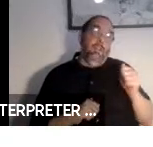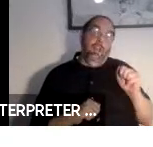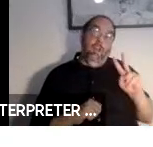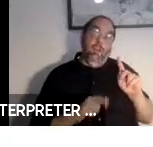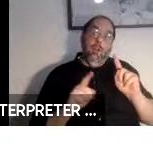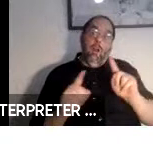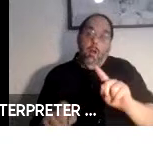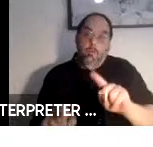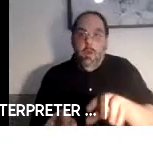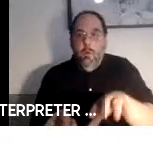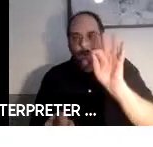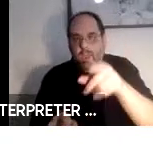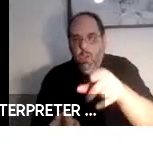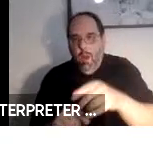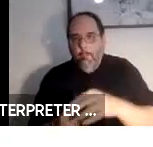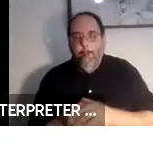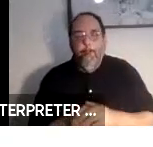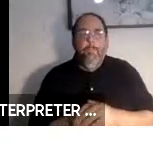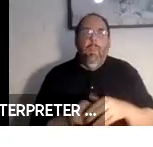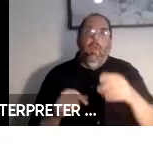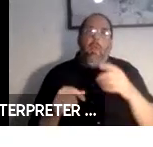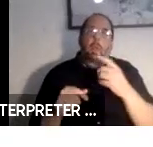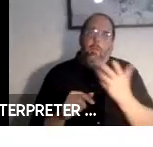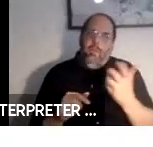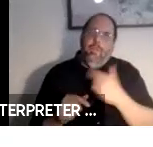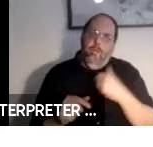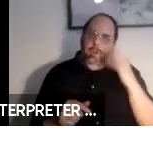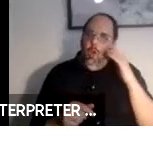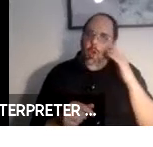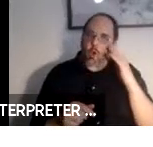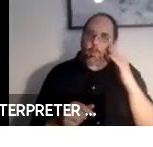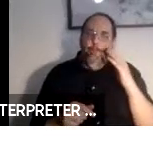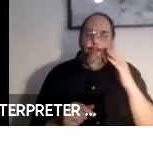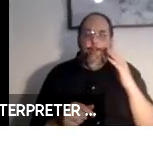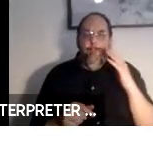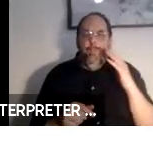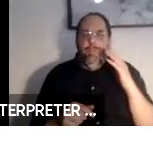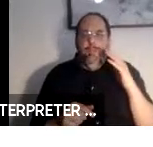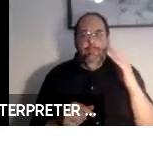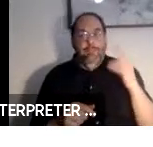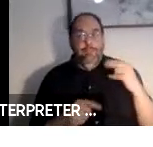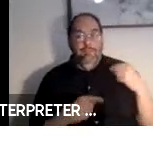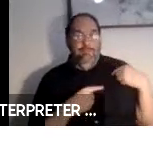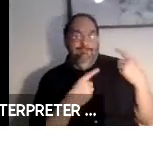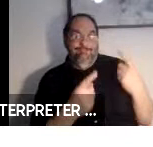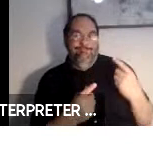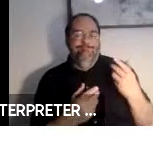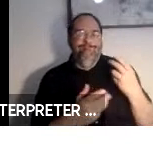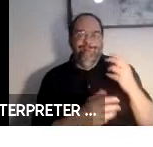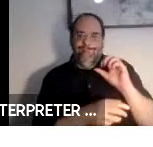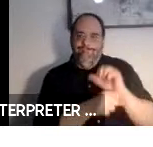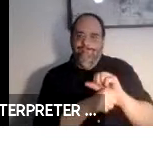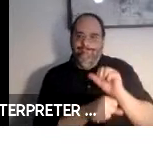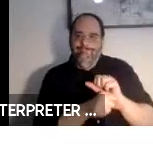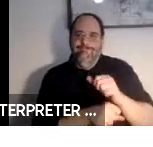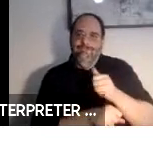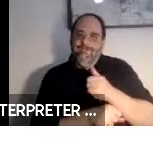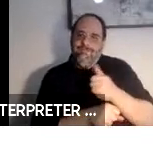And one of the things that we know from history of working in transit information systems is